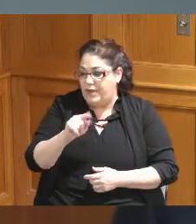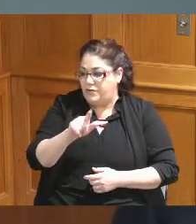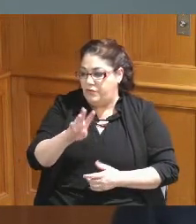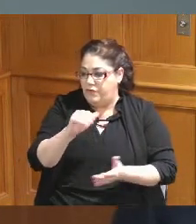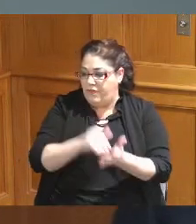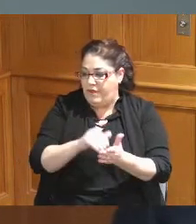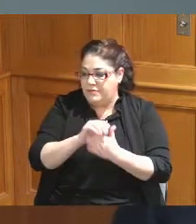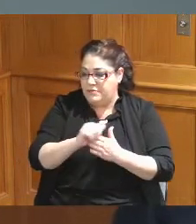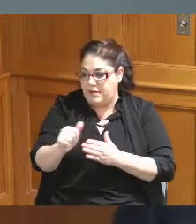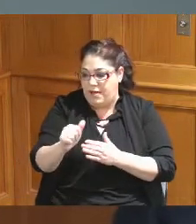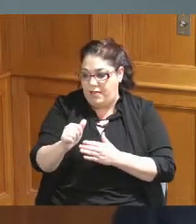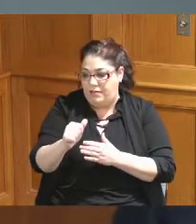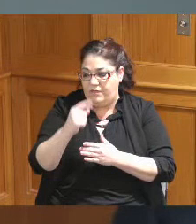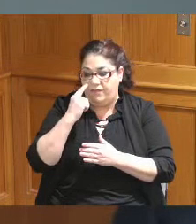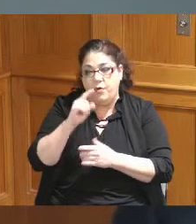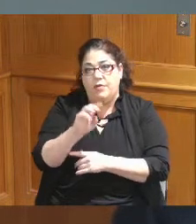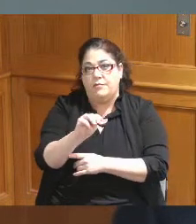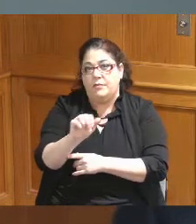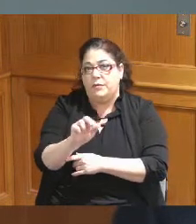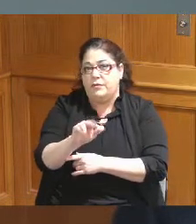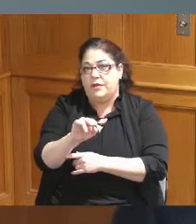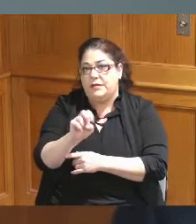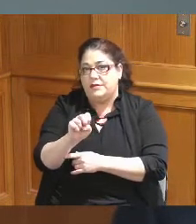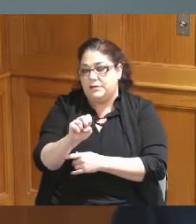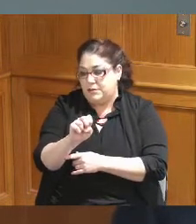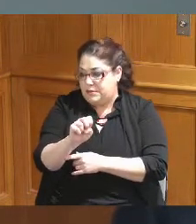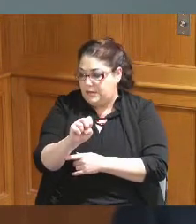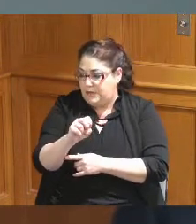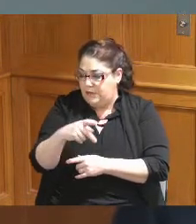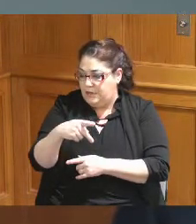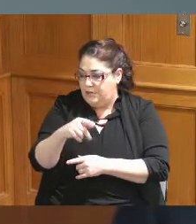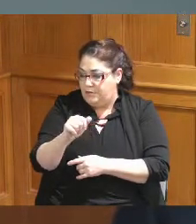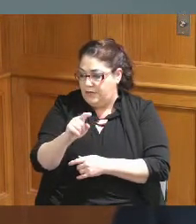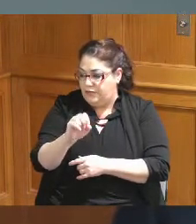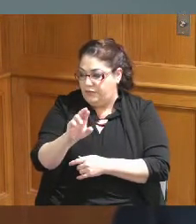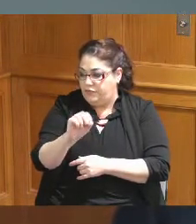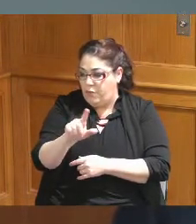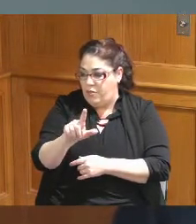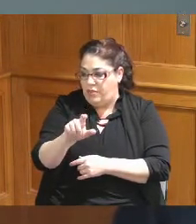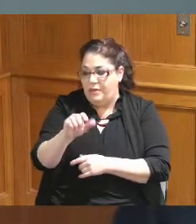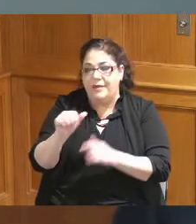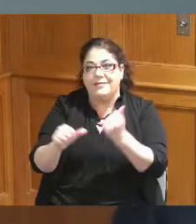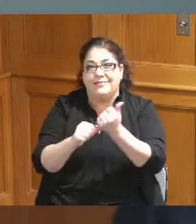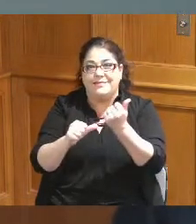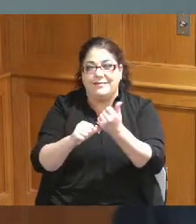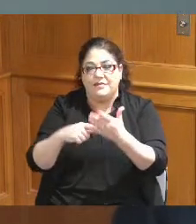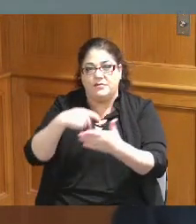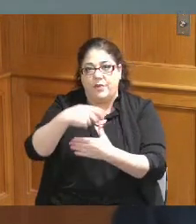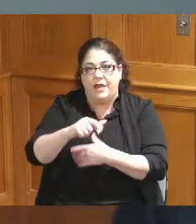dollar Grant Marine Patrol assistance grant to the Hamilton the county Sheriff we have a three